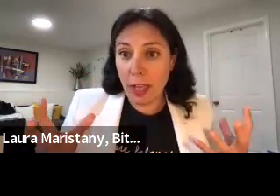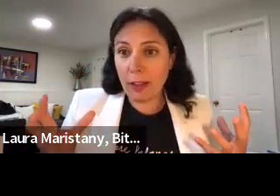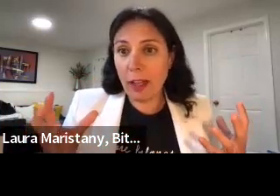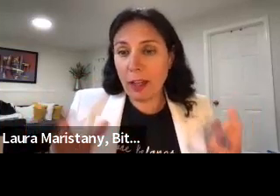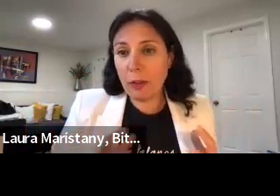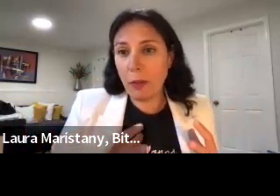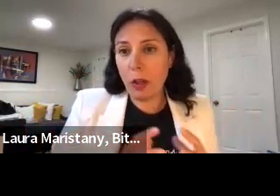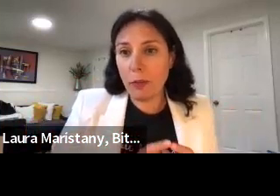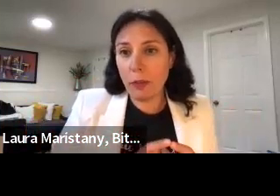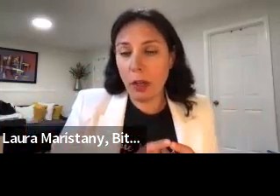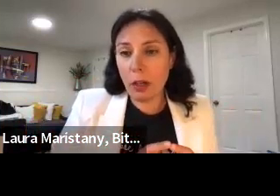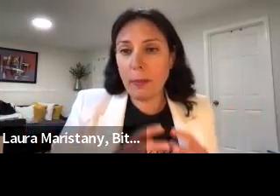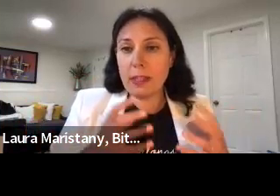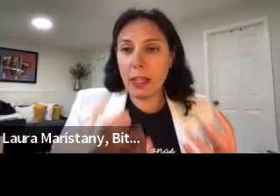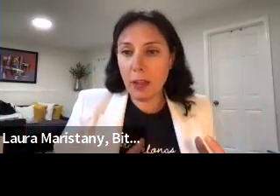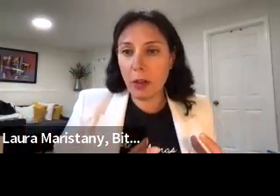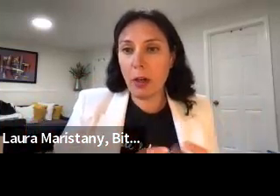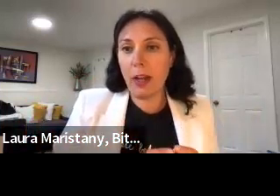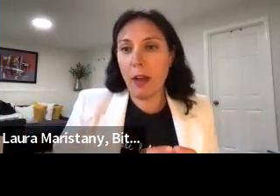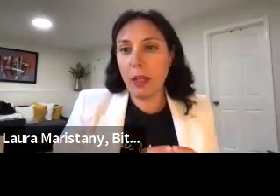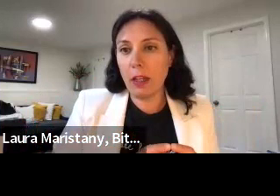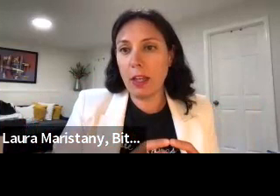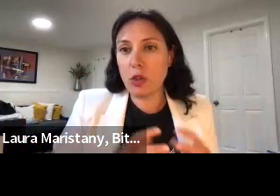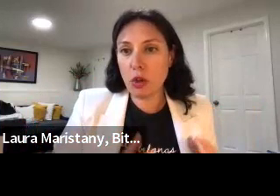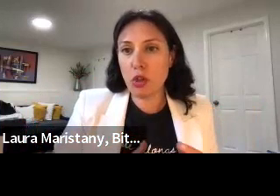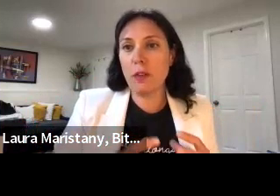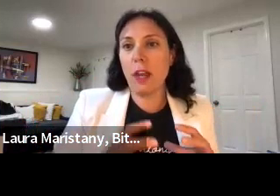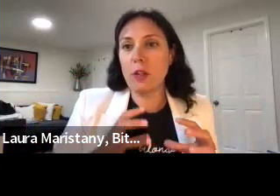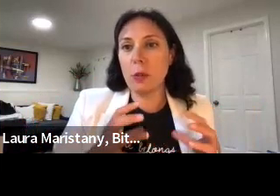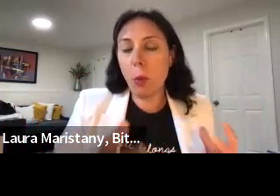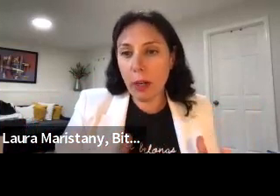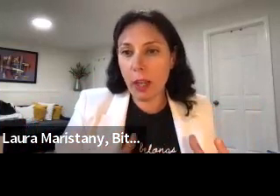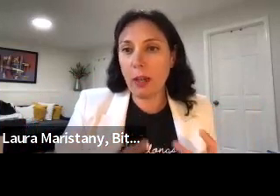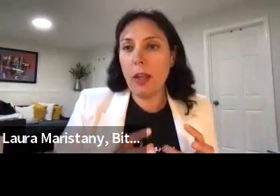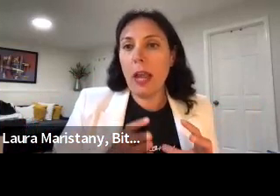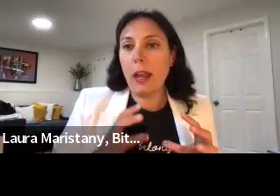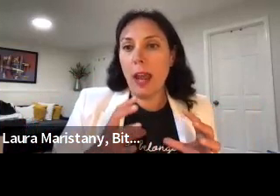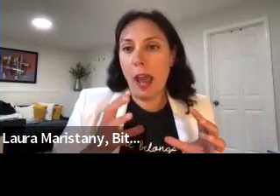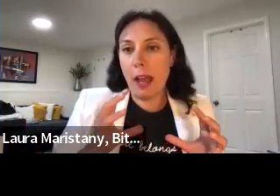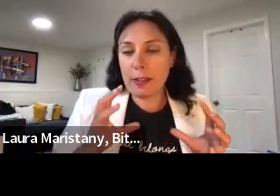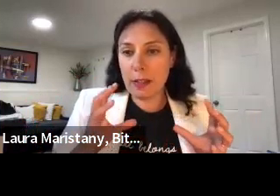That kind of level of coming together and having a structure that is supported and has